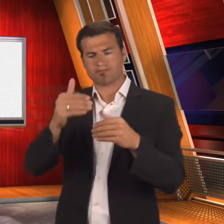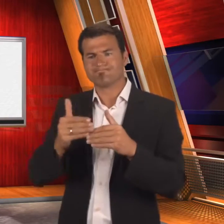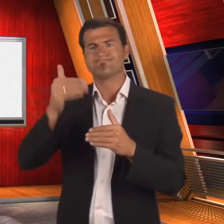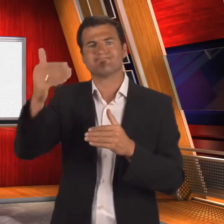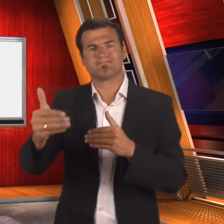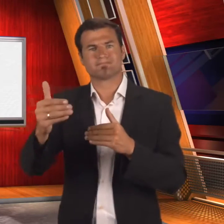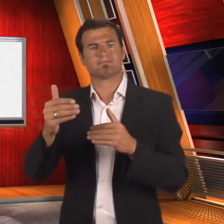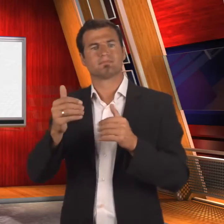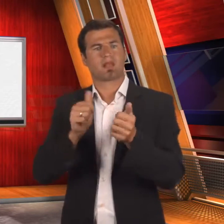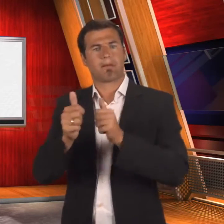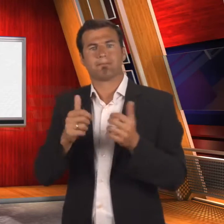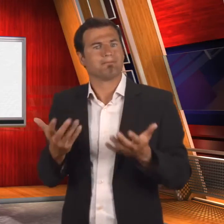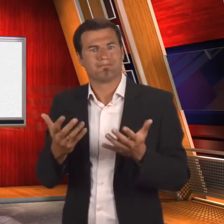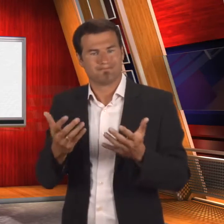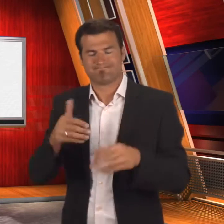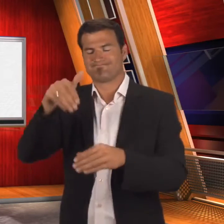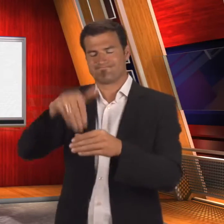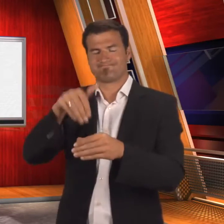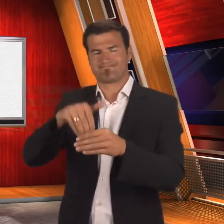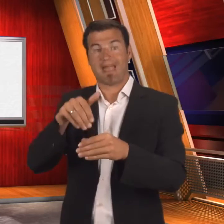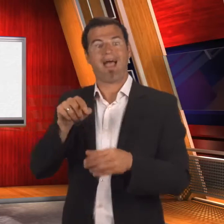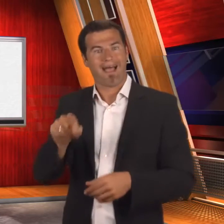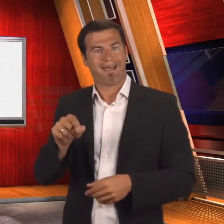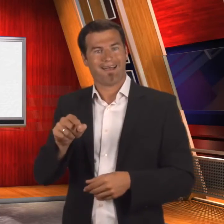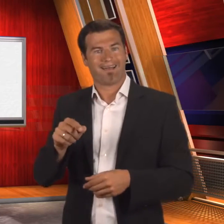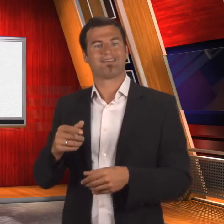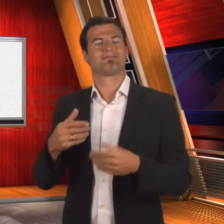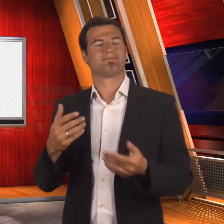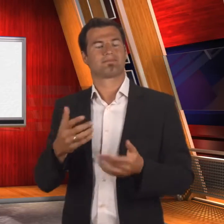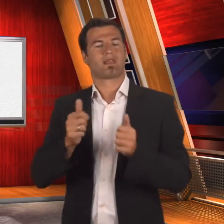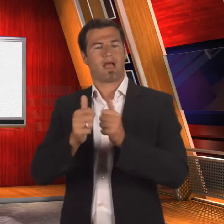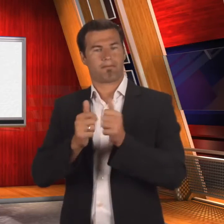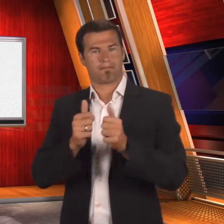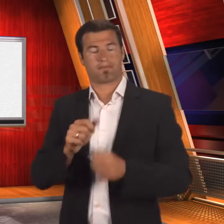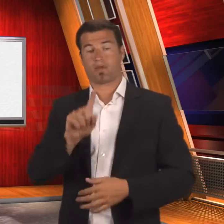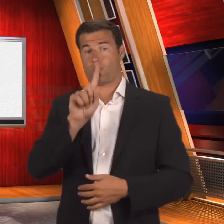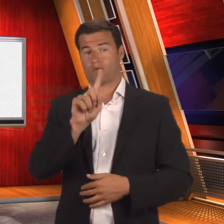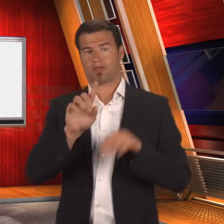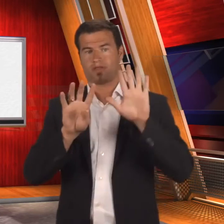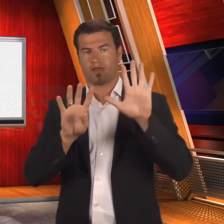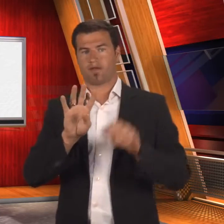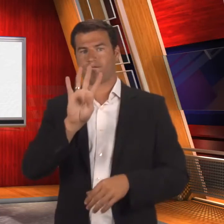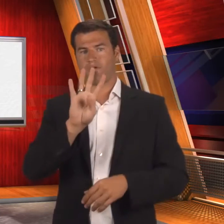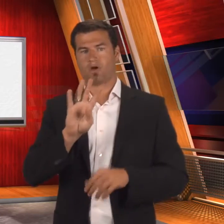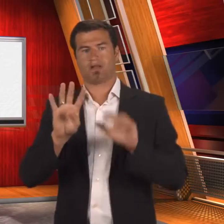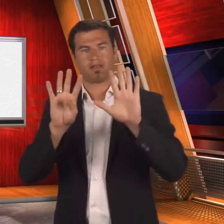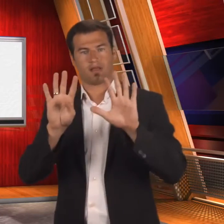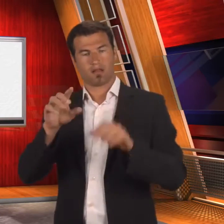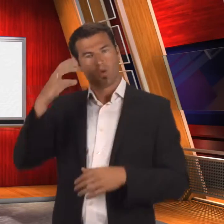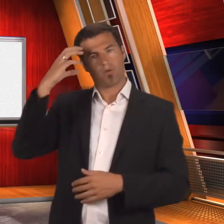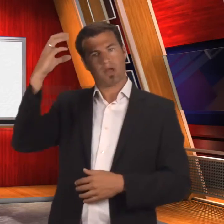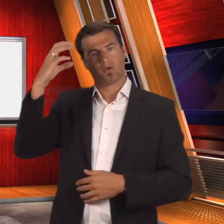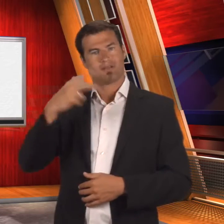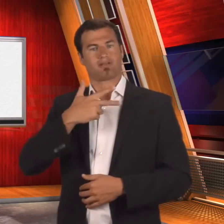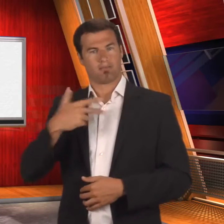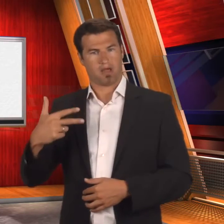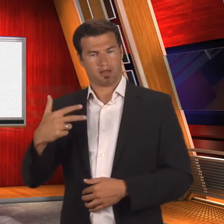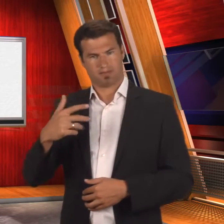voted to resume with the Games in 1949